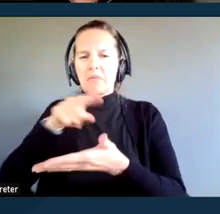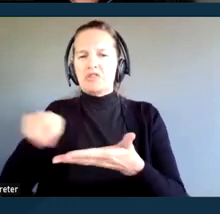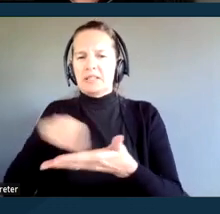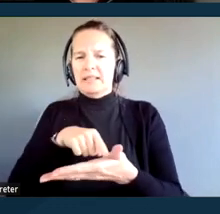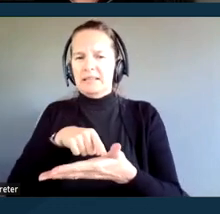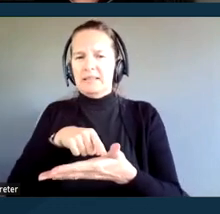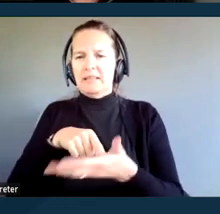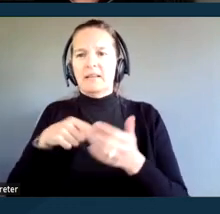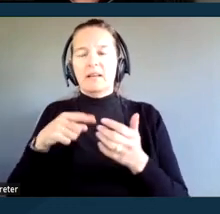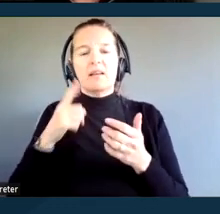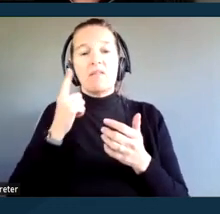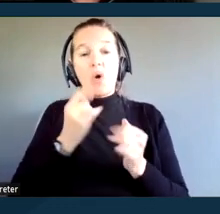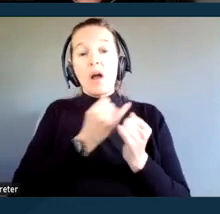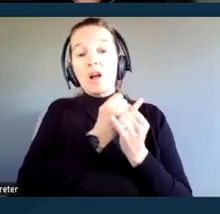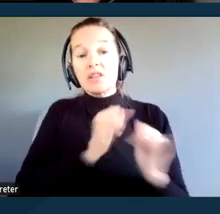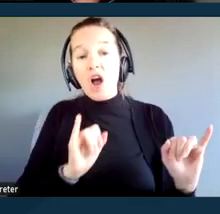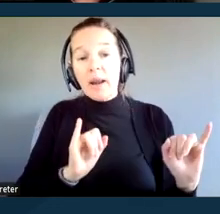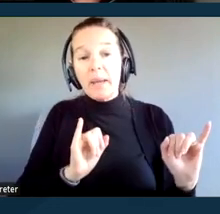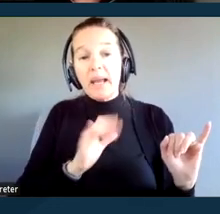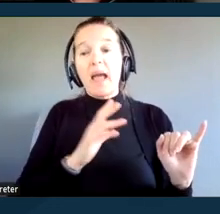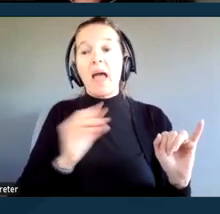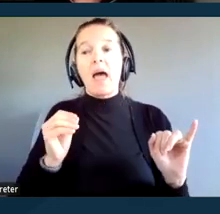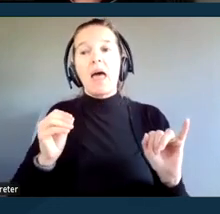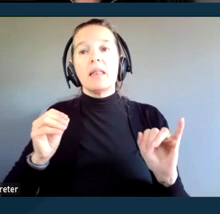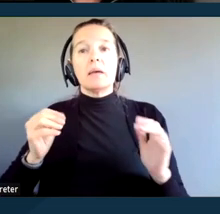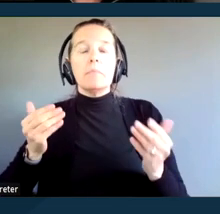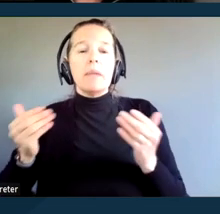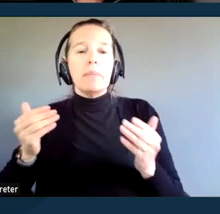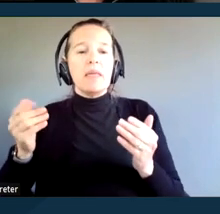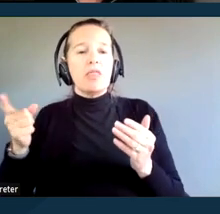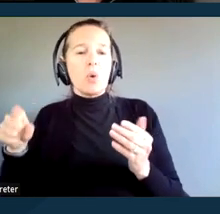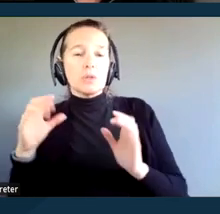and for the potential that communications can be manipulated.